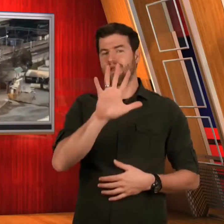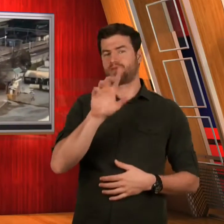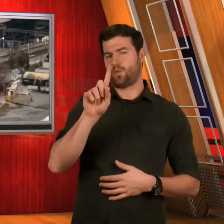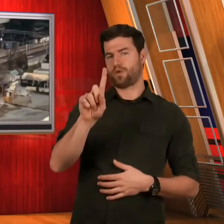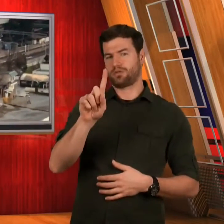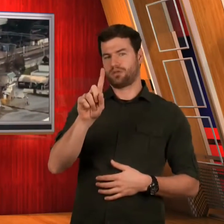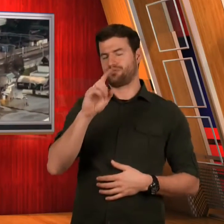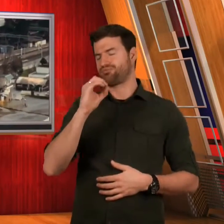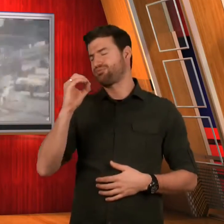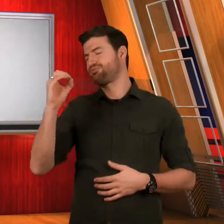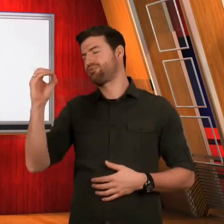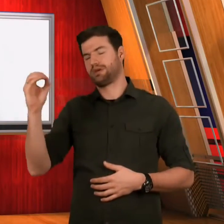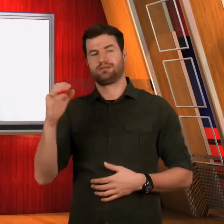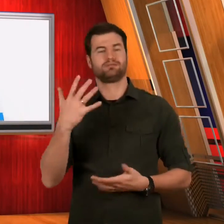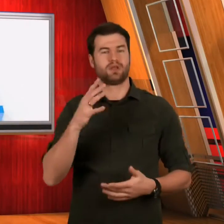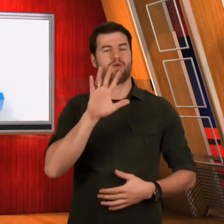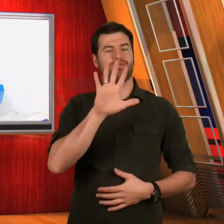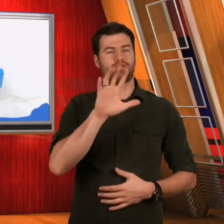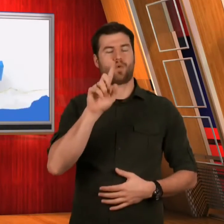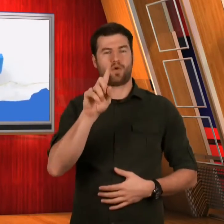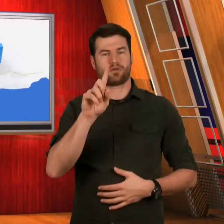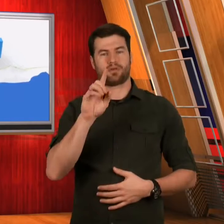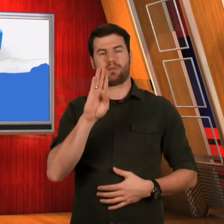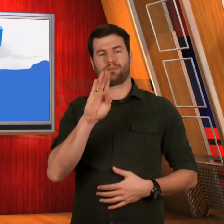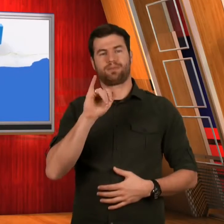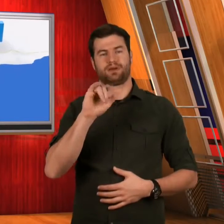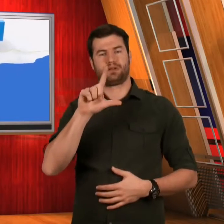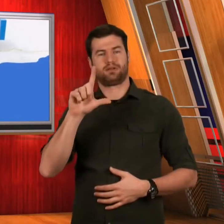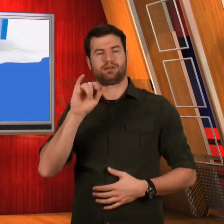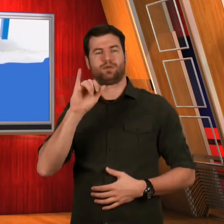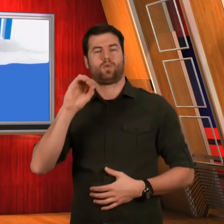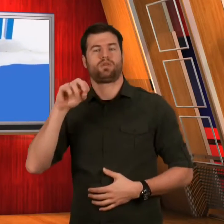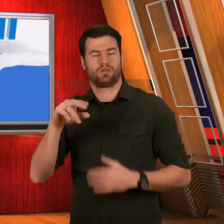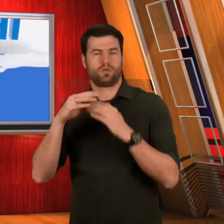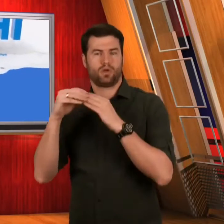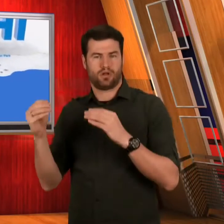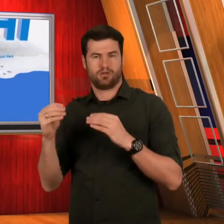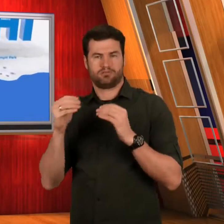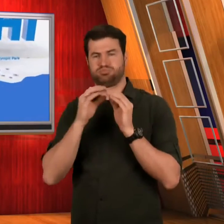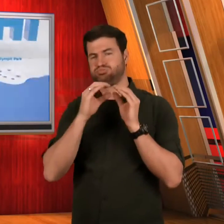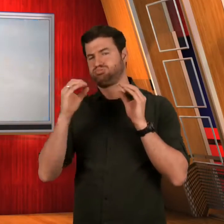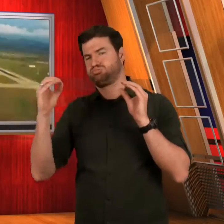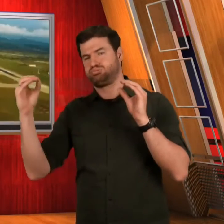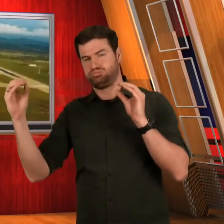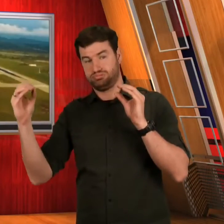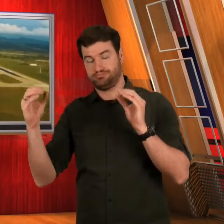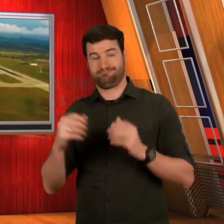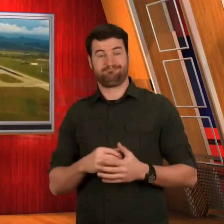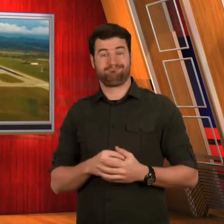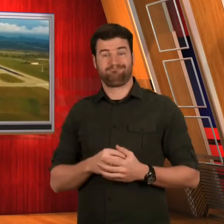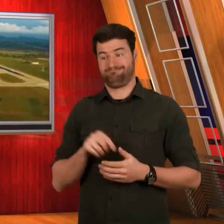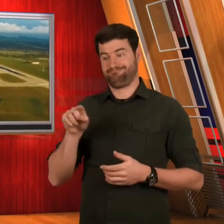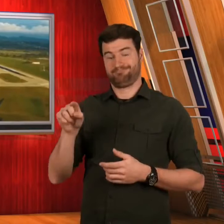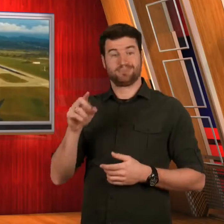$51 billion